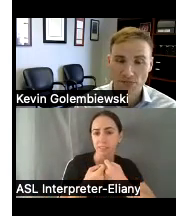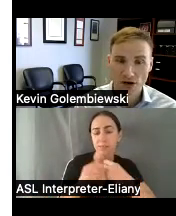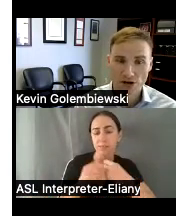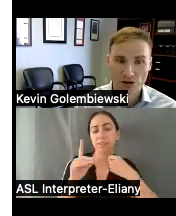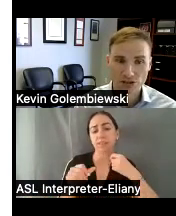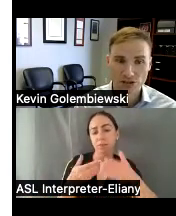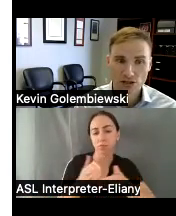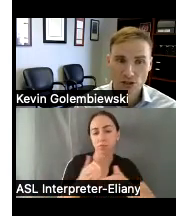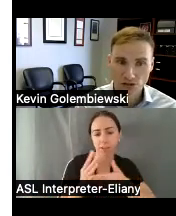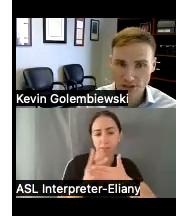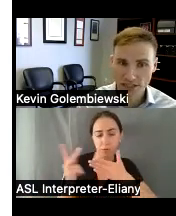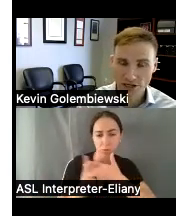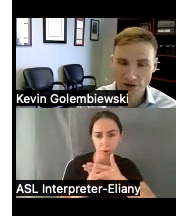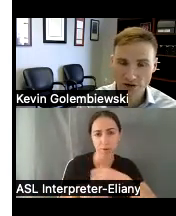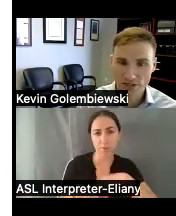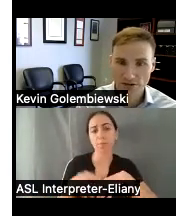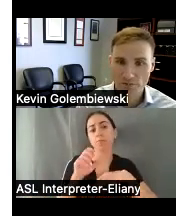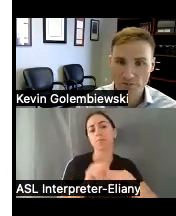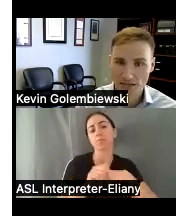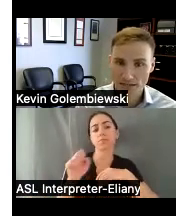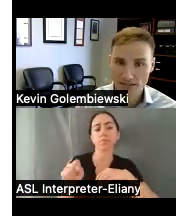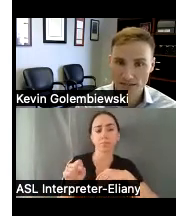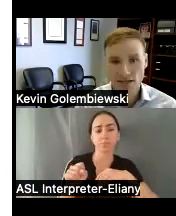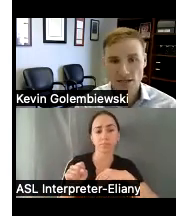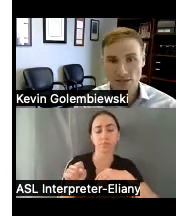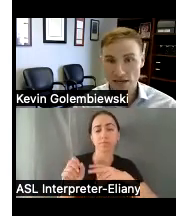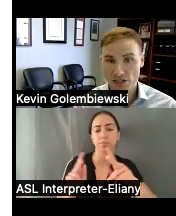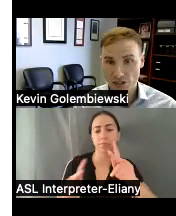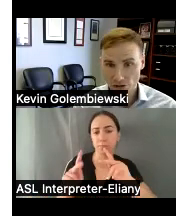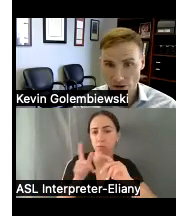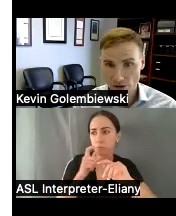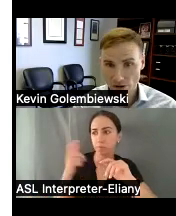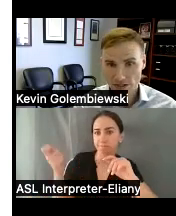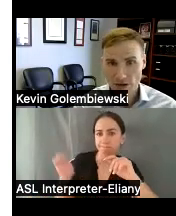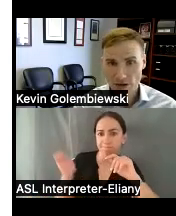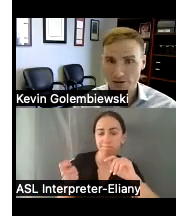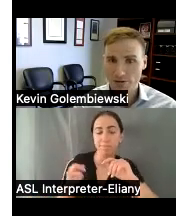and monitors Social Security representative payees to make sure that representative payees